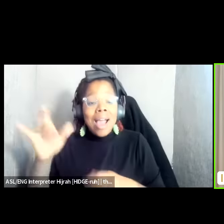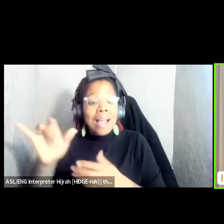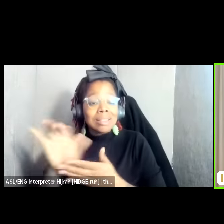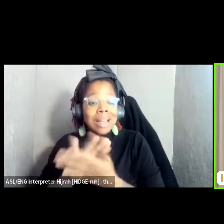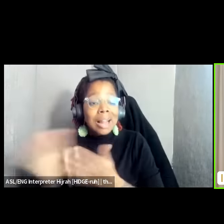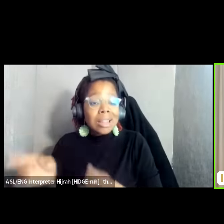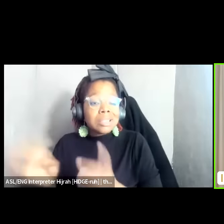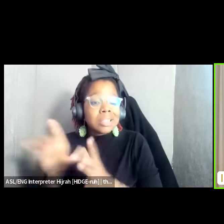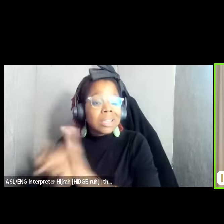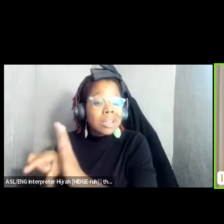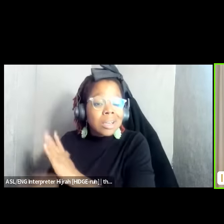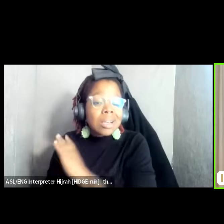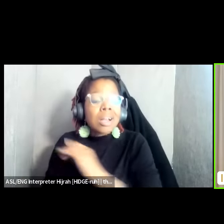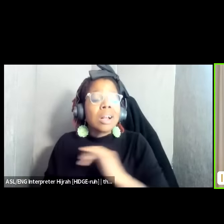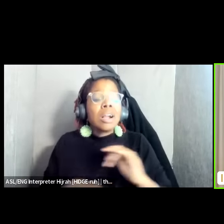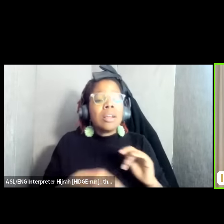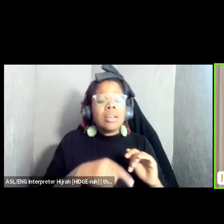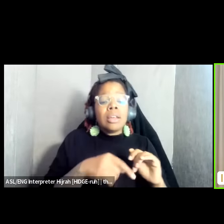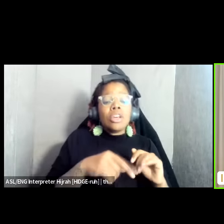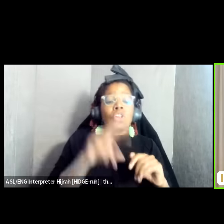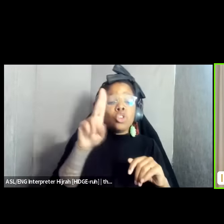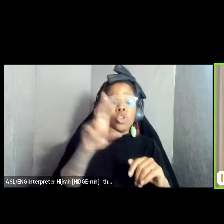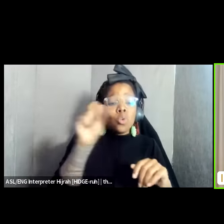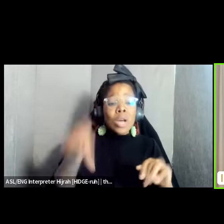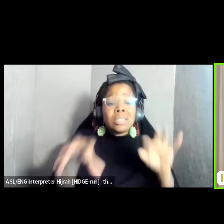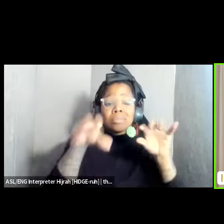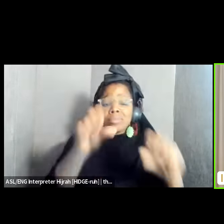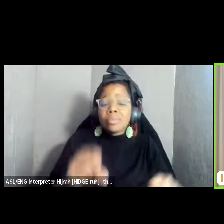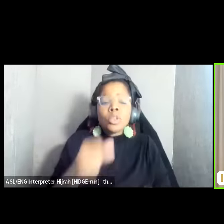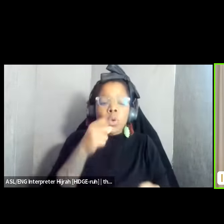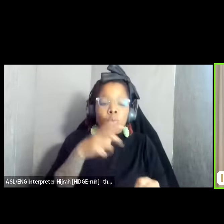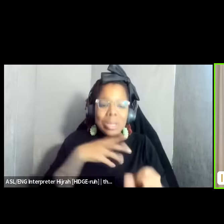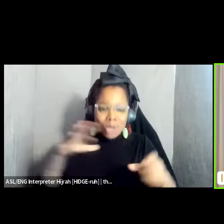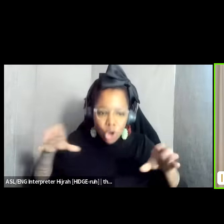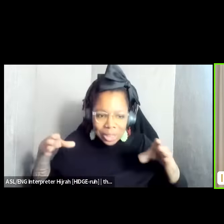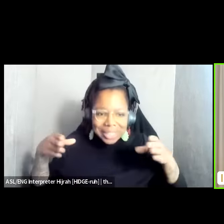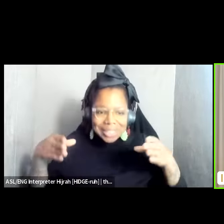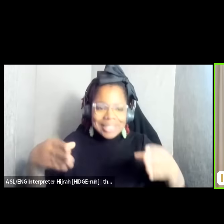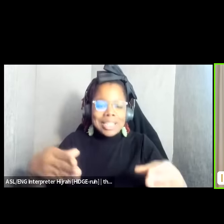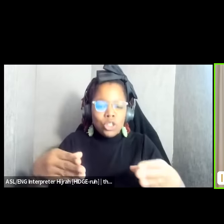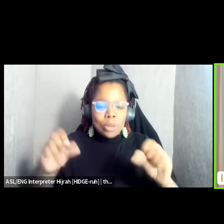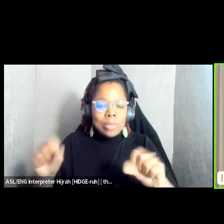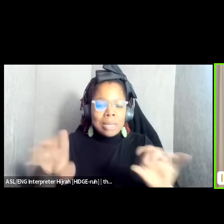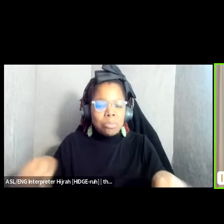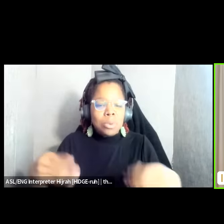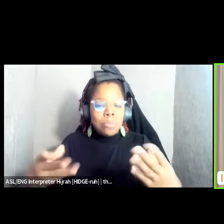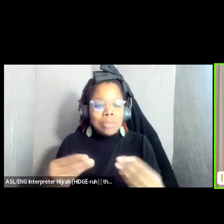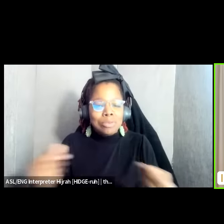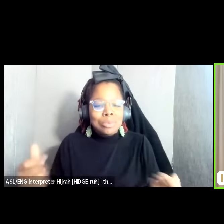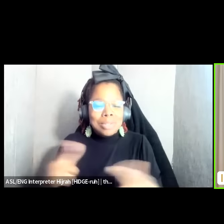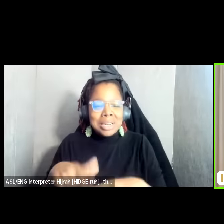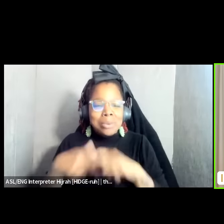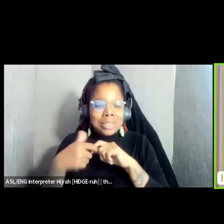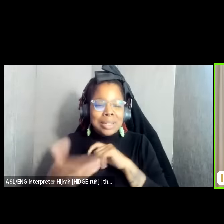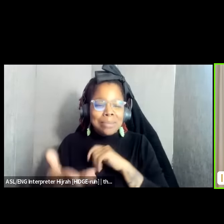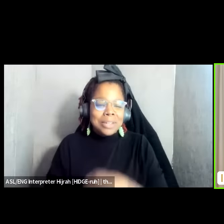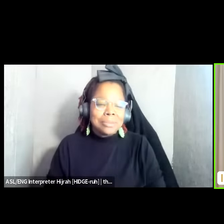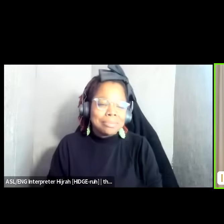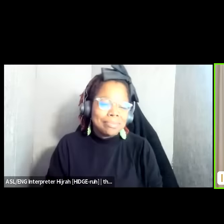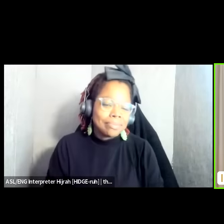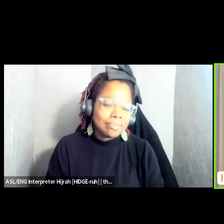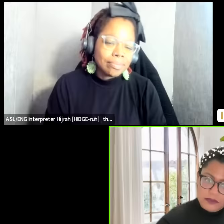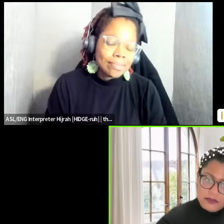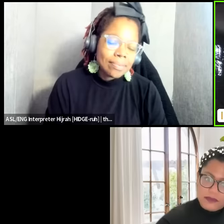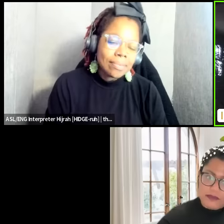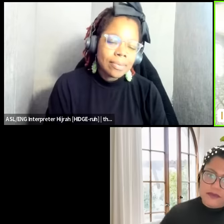women are at the center of being able to provide uh Solutions and I'll stop there Christina thank